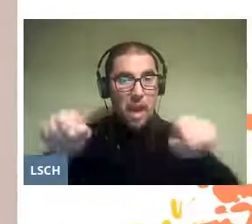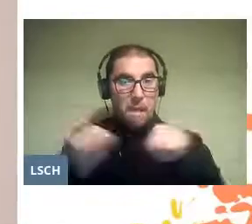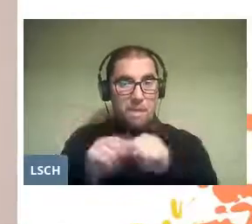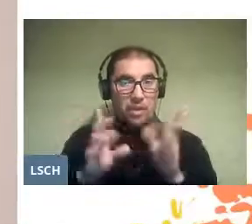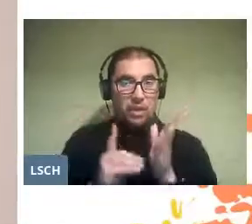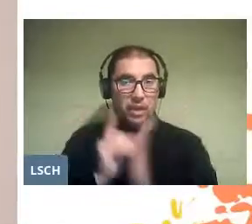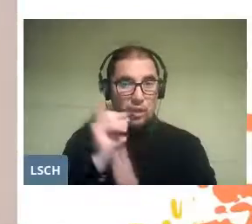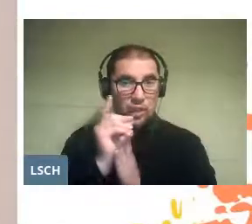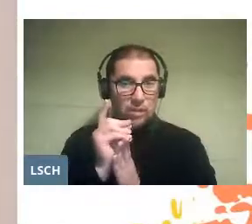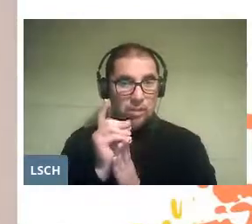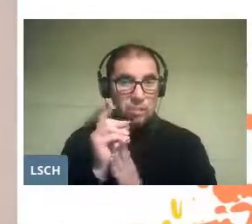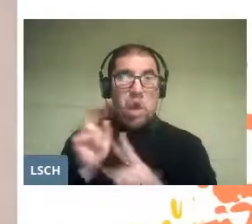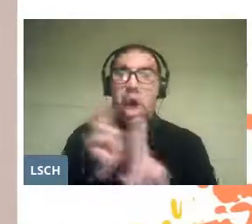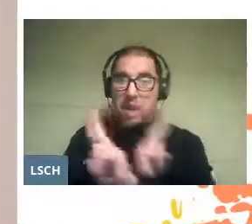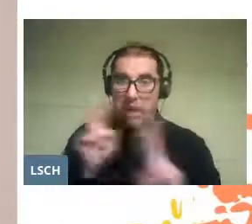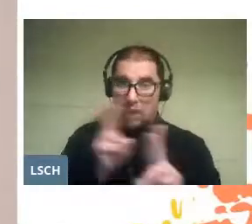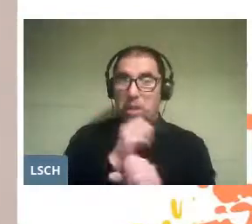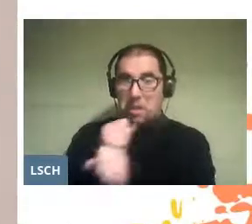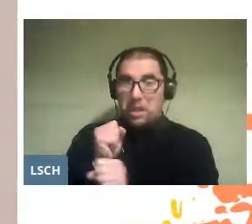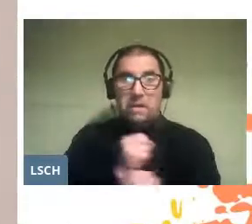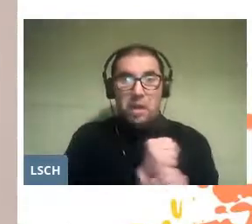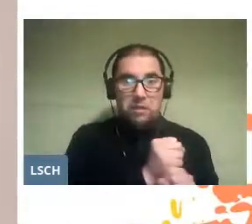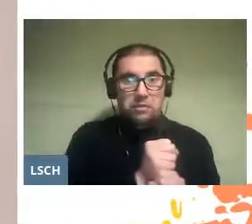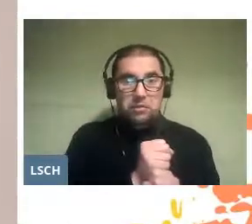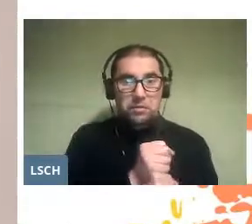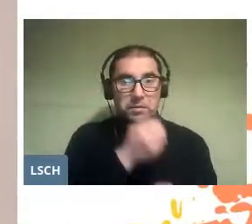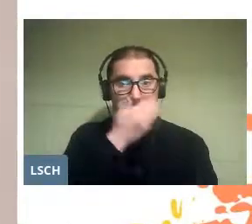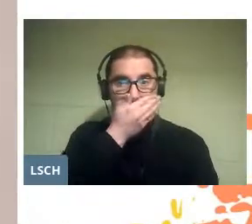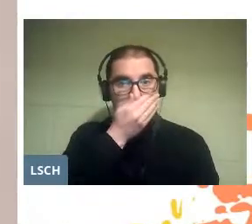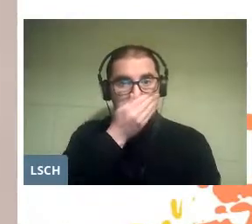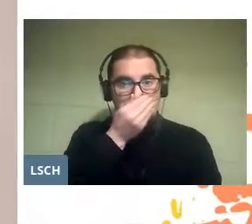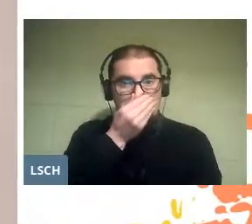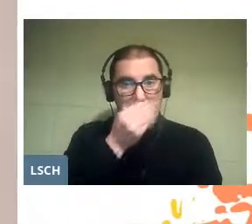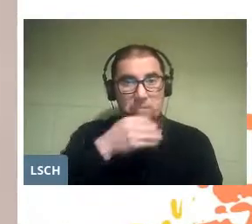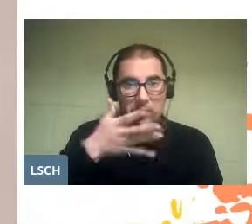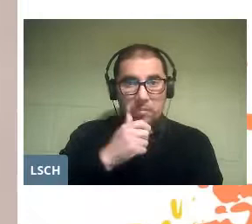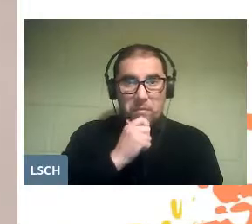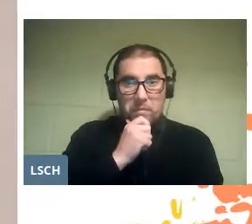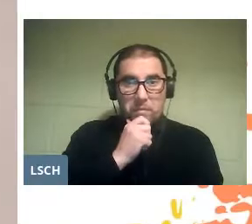of the interpersonal relationships of the own body,